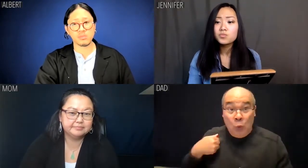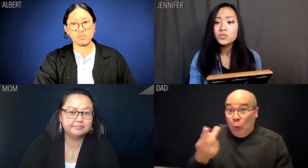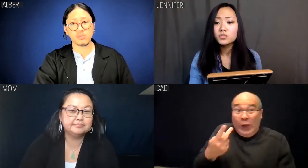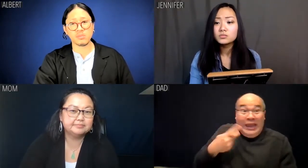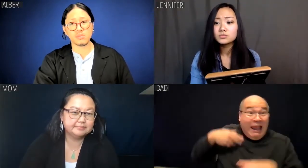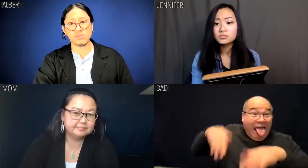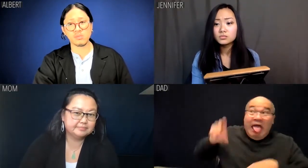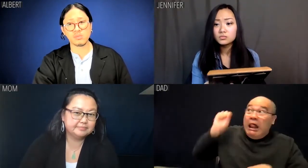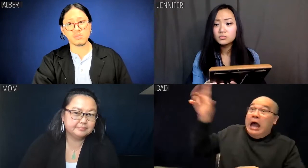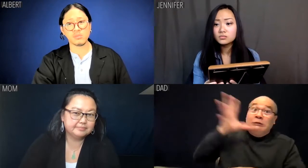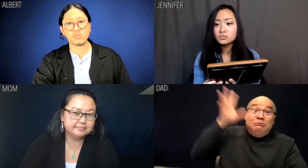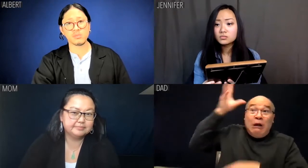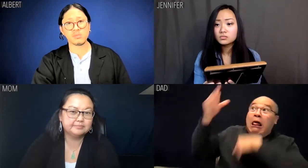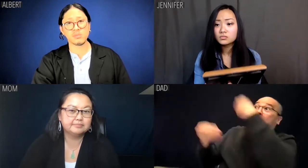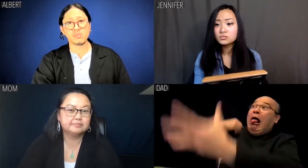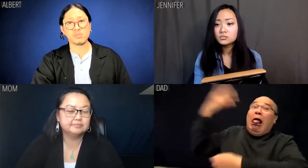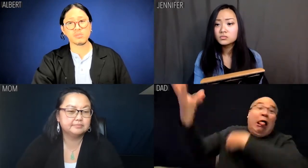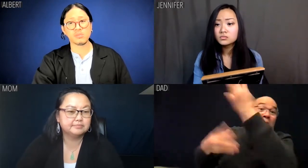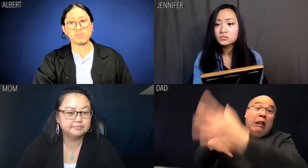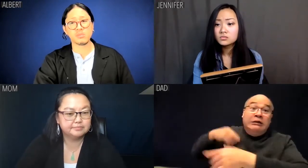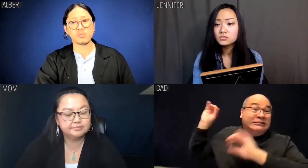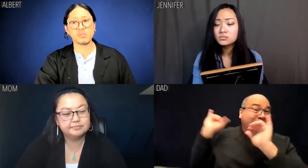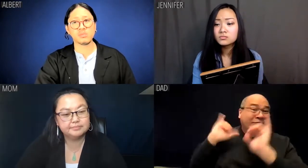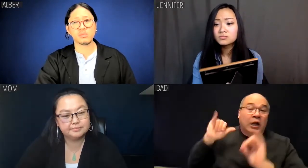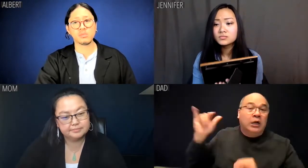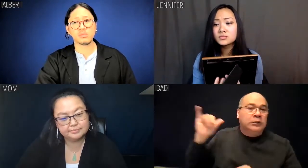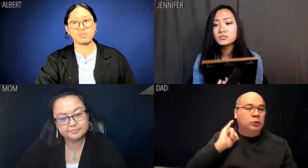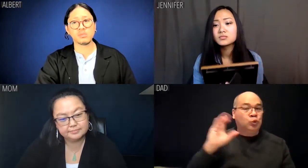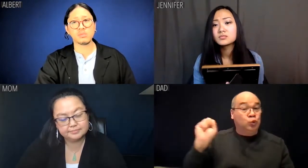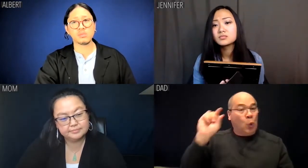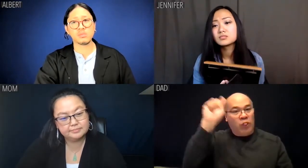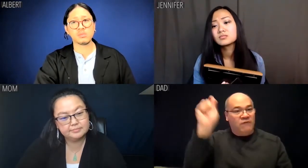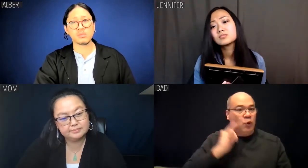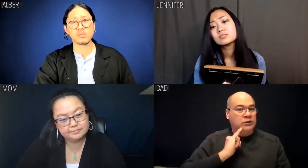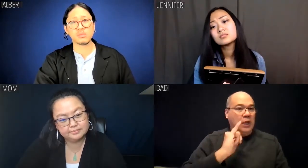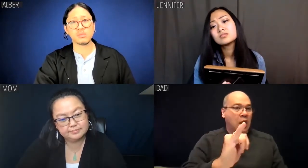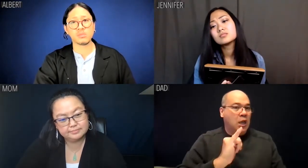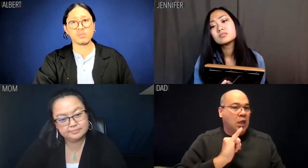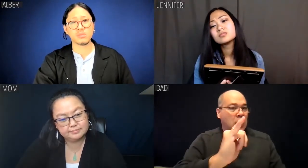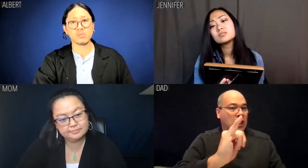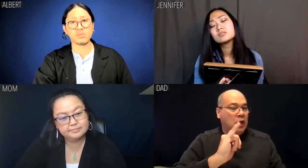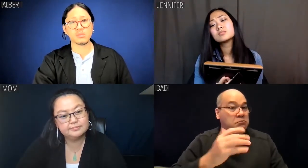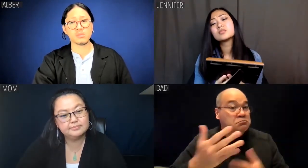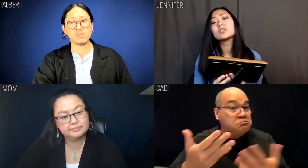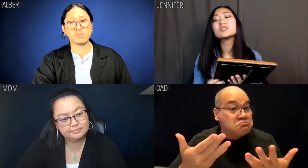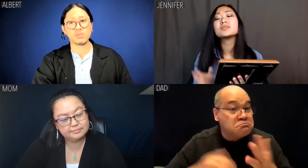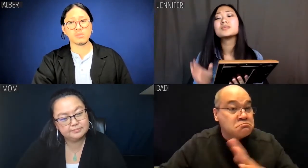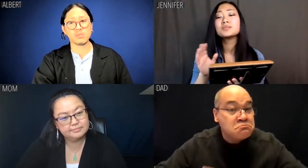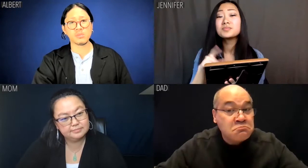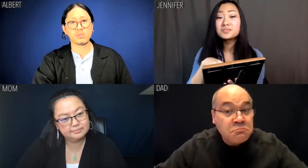We didn't ask our parents for additional tools and neither will you.